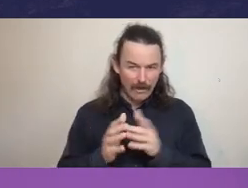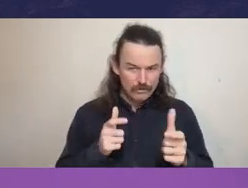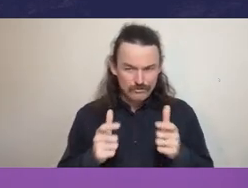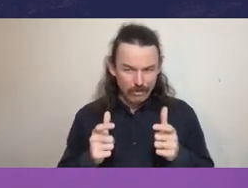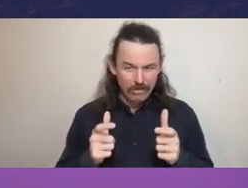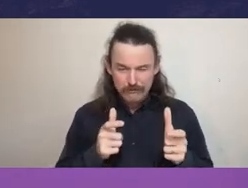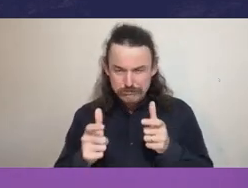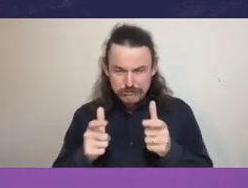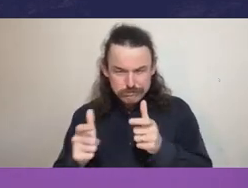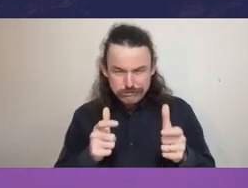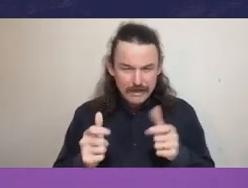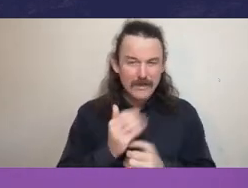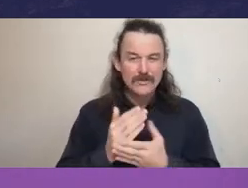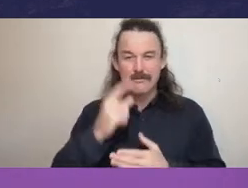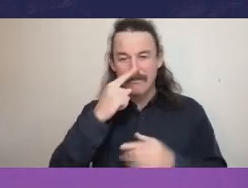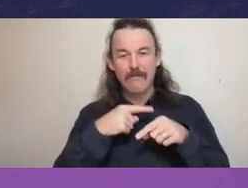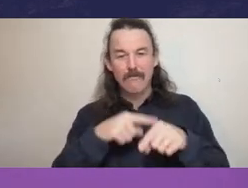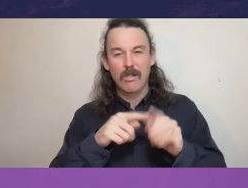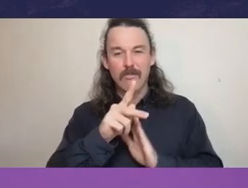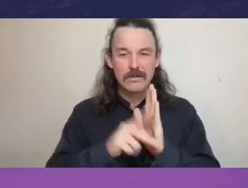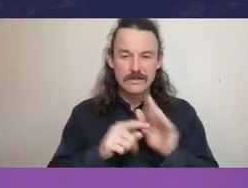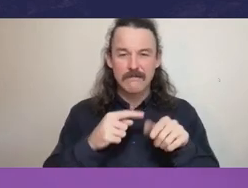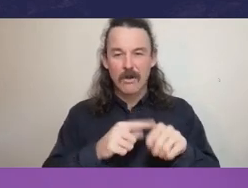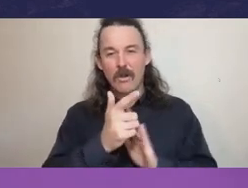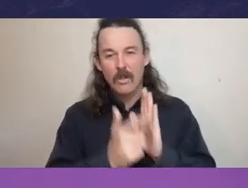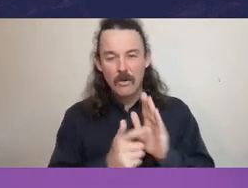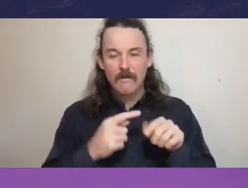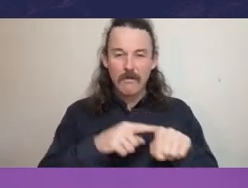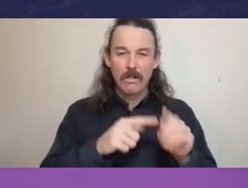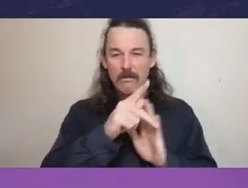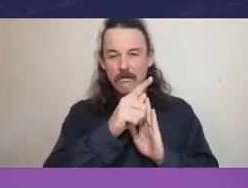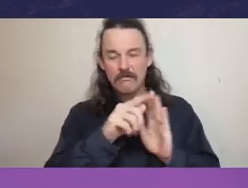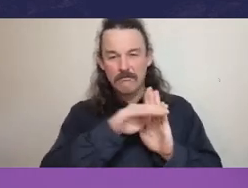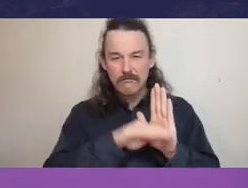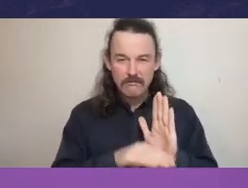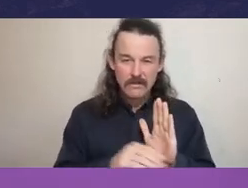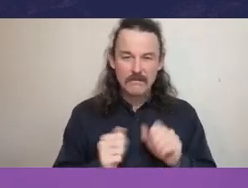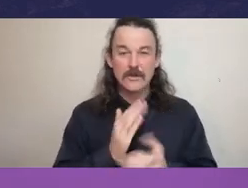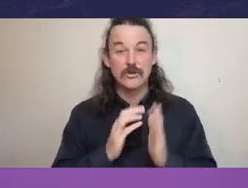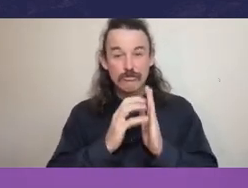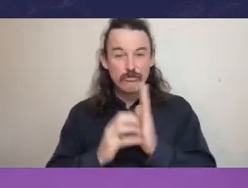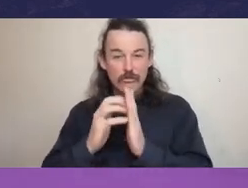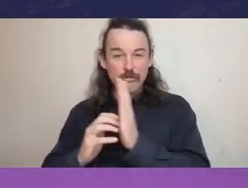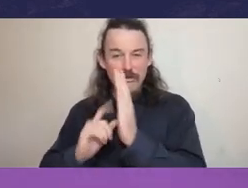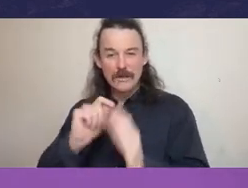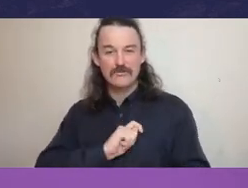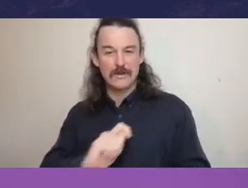compliance with laws and regulations, and reliable reporting. But one of the major elements of that and kind of the foundational elements